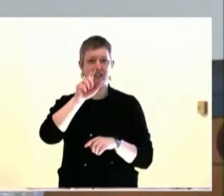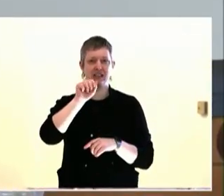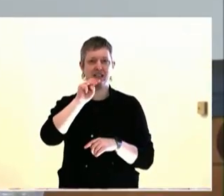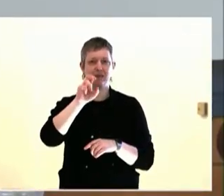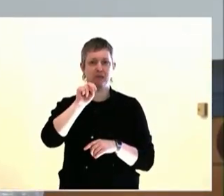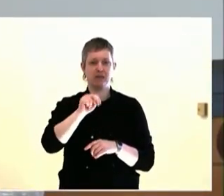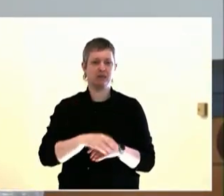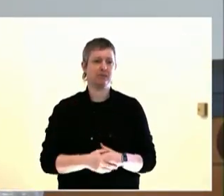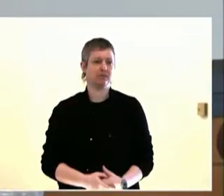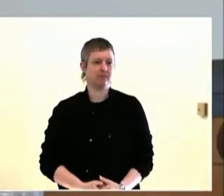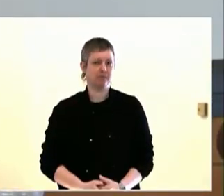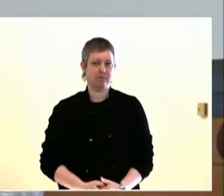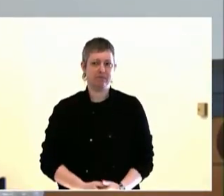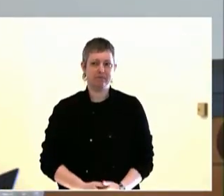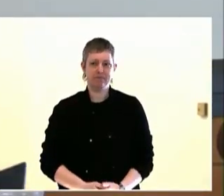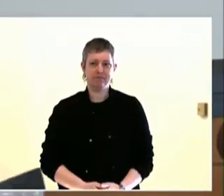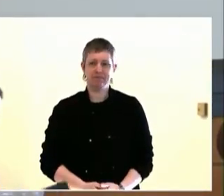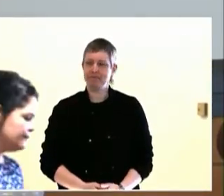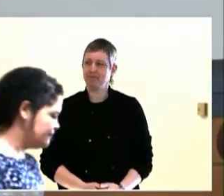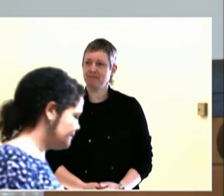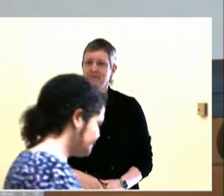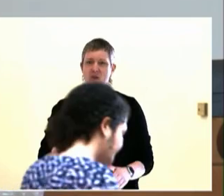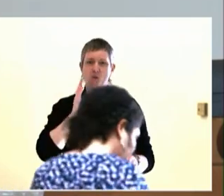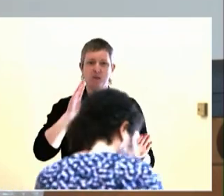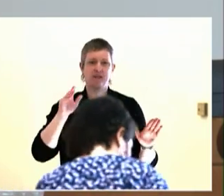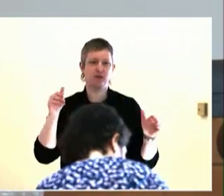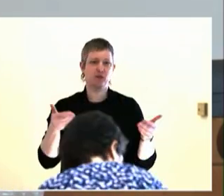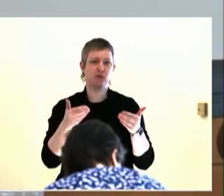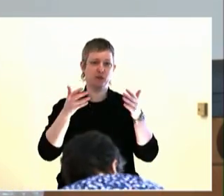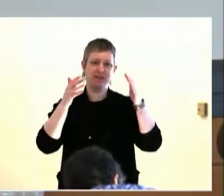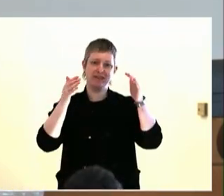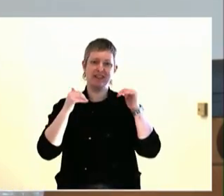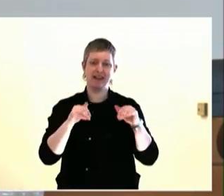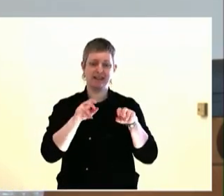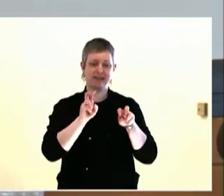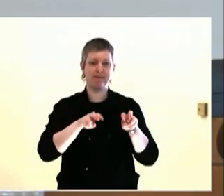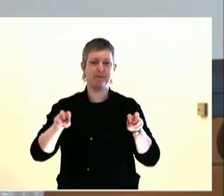solution. But we've been doing some work internally to build capacity as well within government.